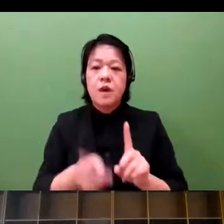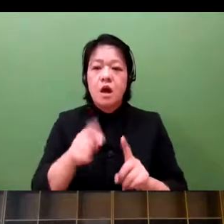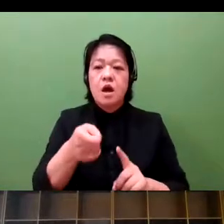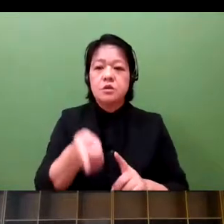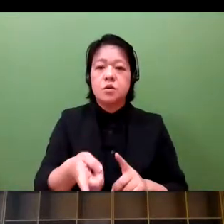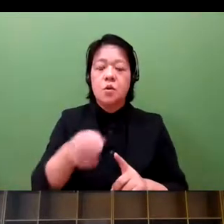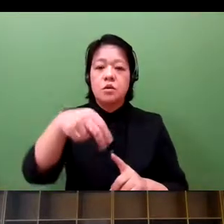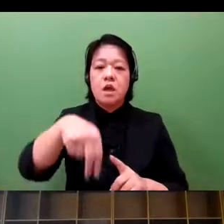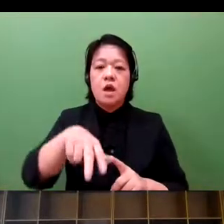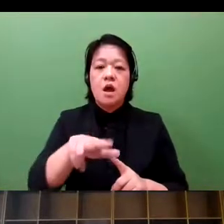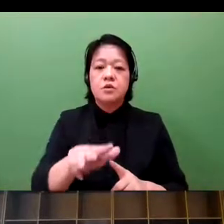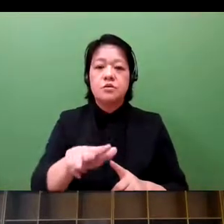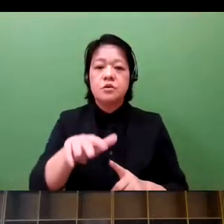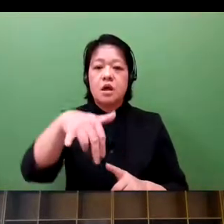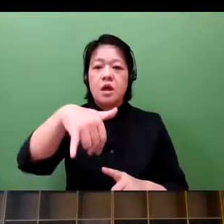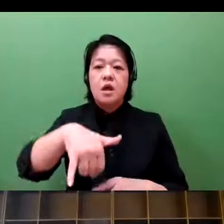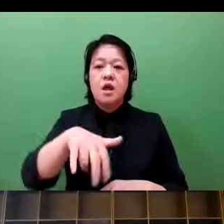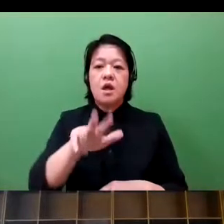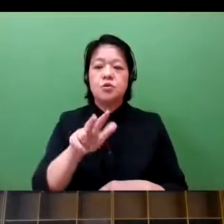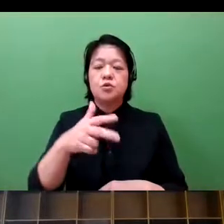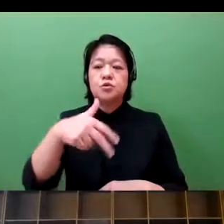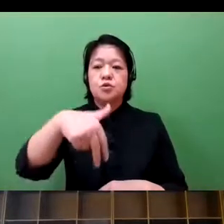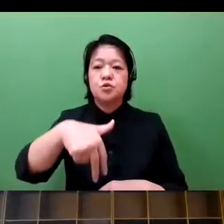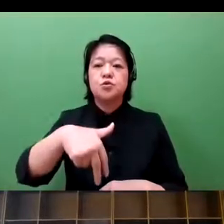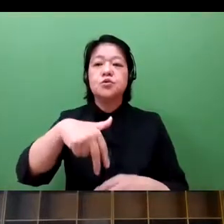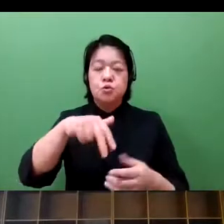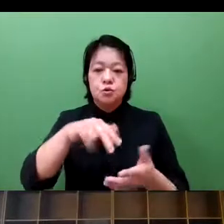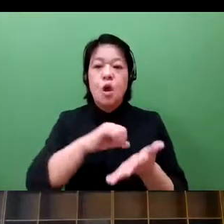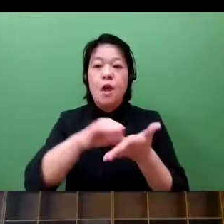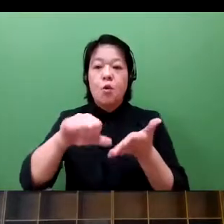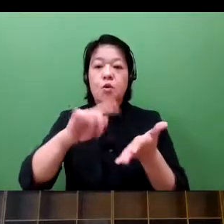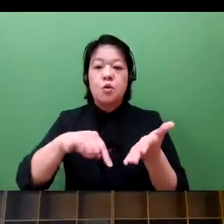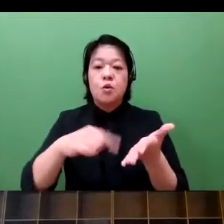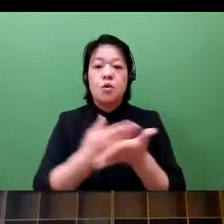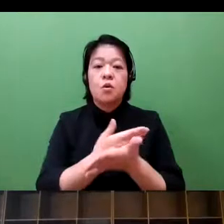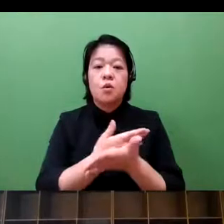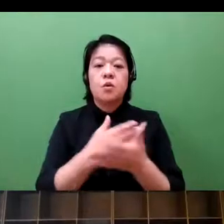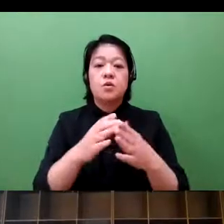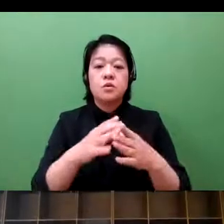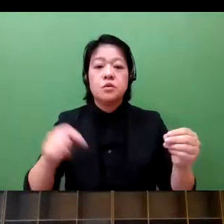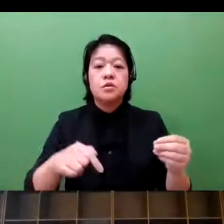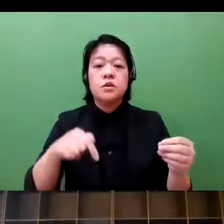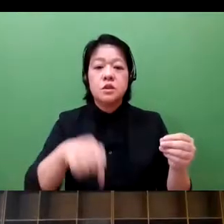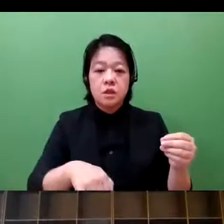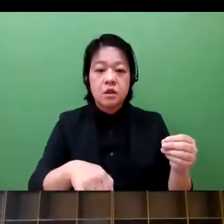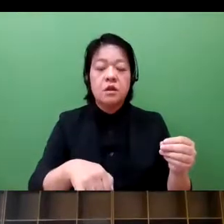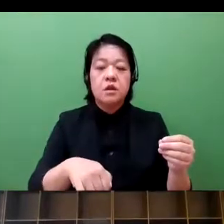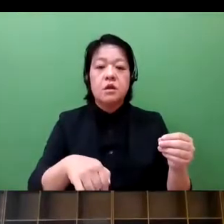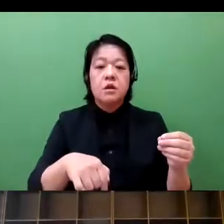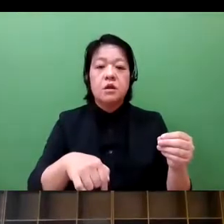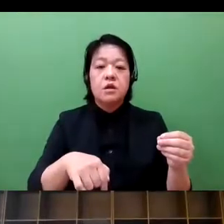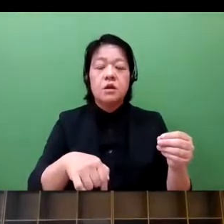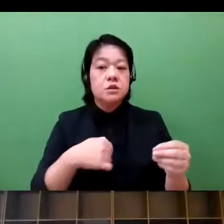PHR, in 2021 in October, for the very first time because